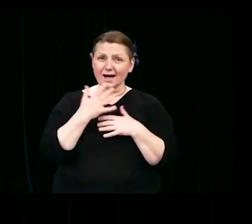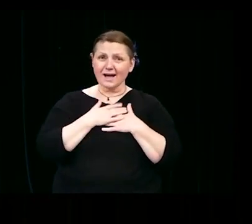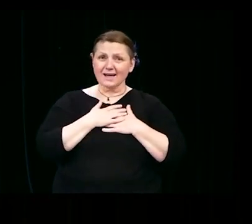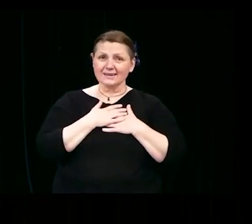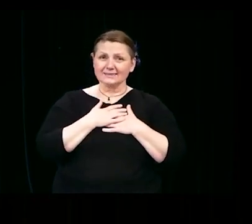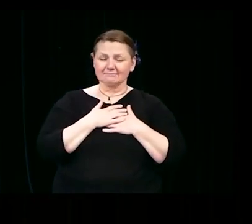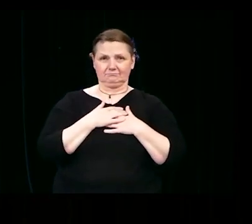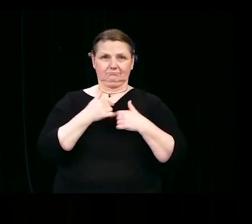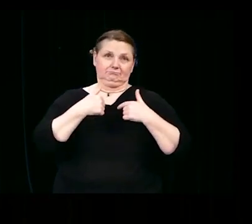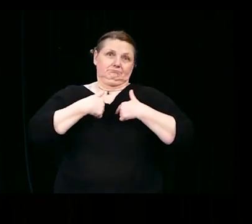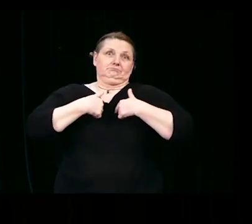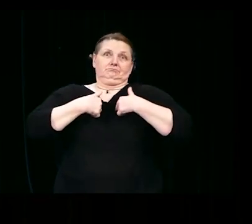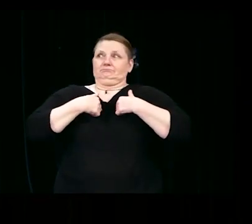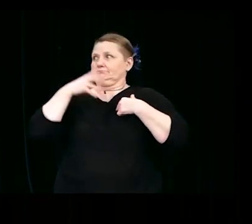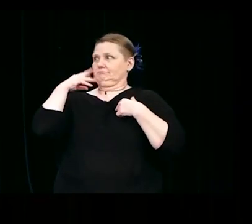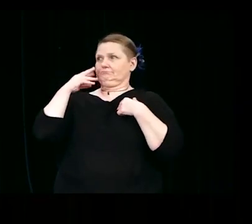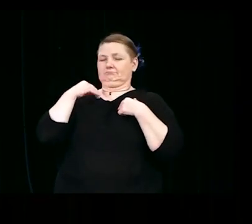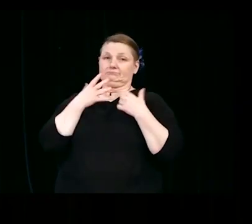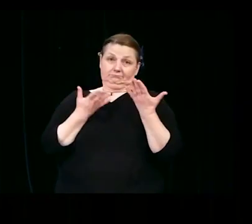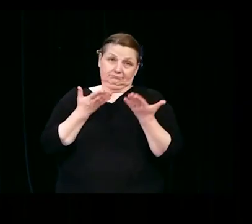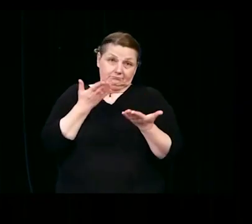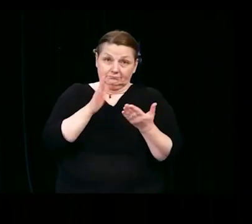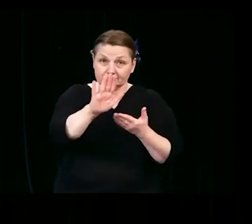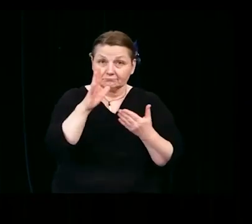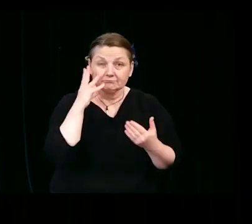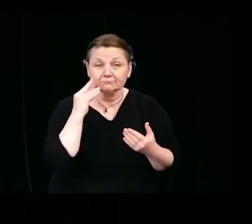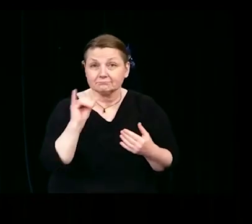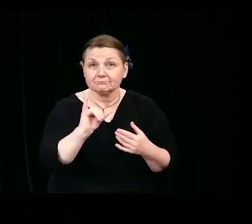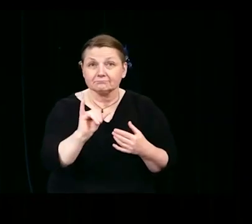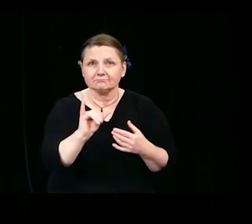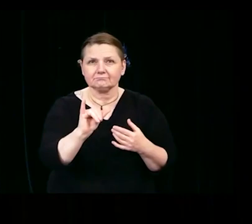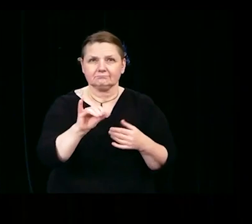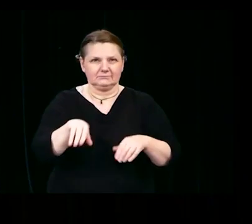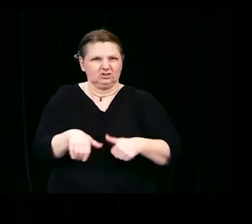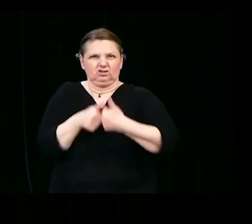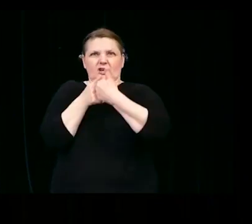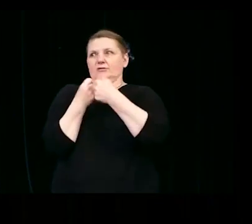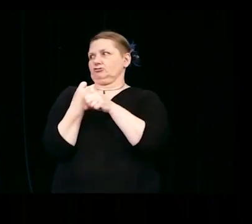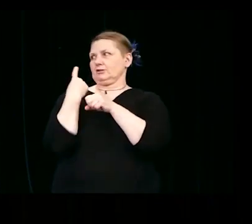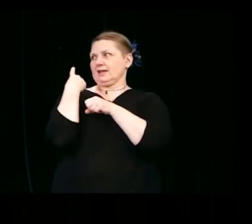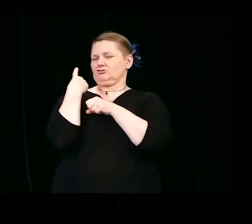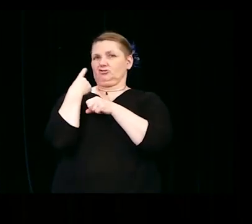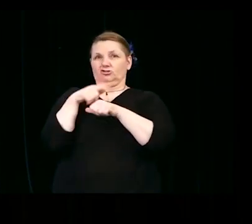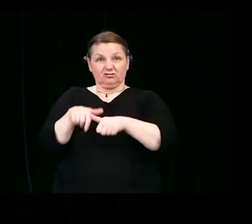To me, and likely many of you, the challenges of 2020 and COVID